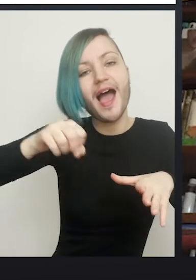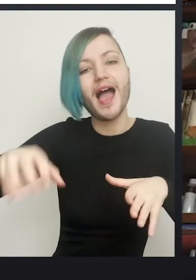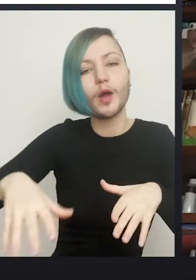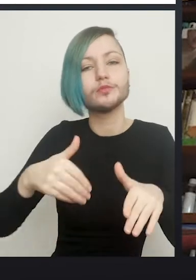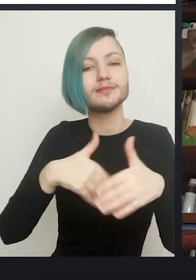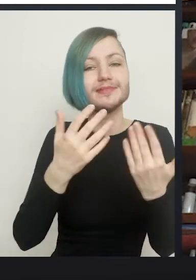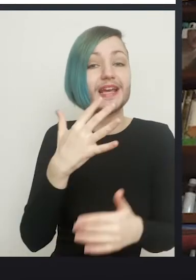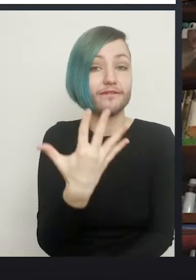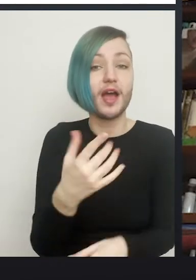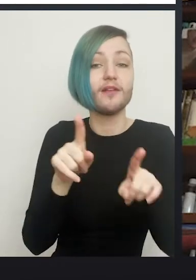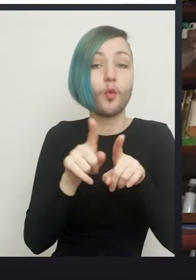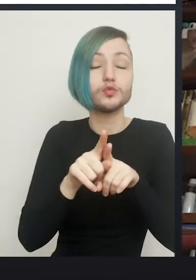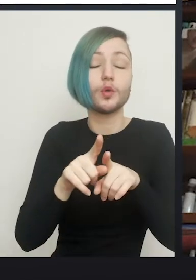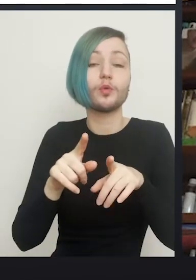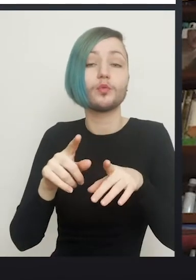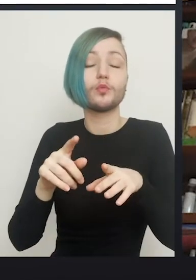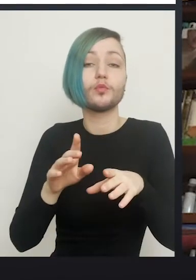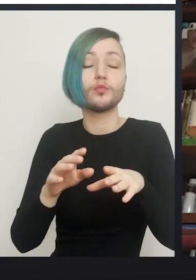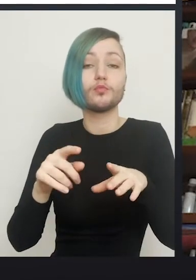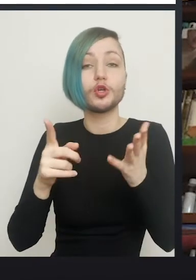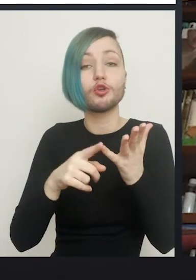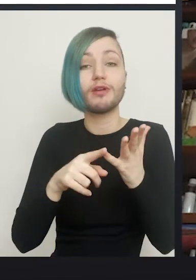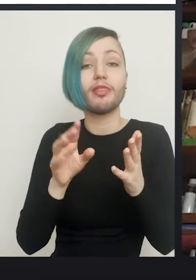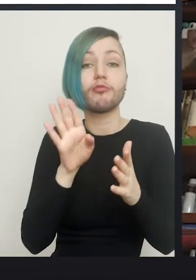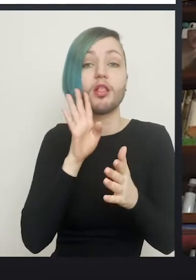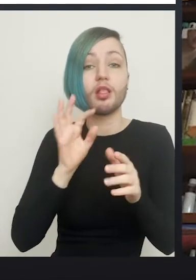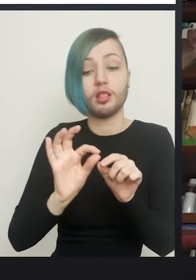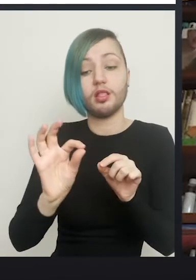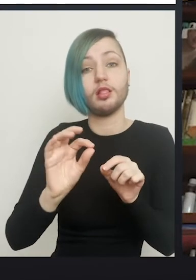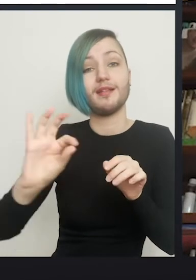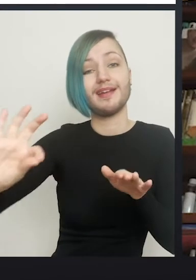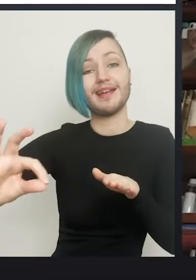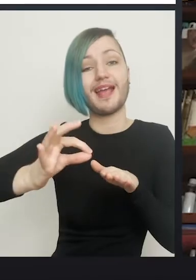and as soon as the pack's out the patient is shown how to put in a dilator instead.